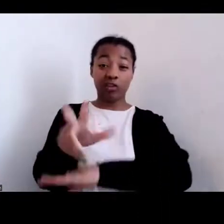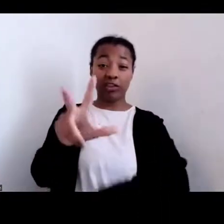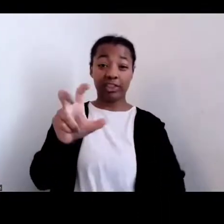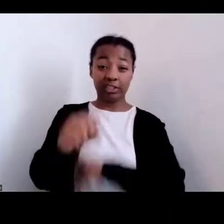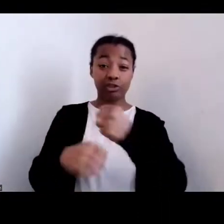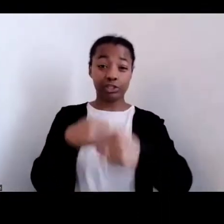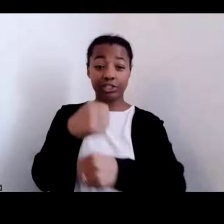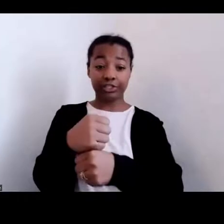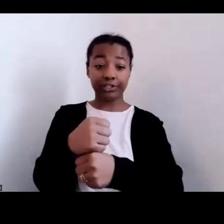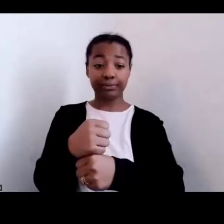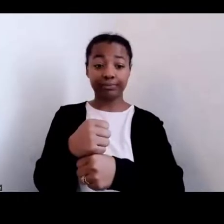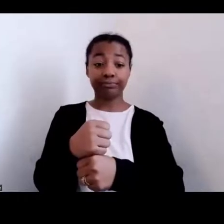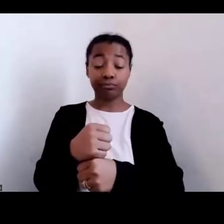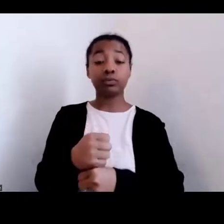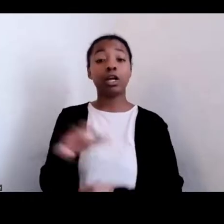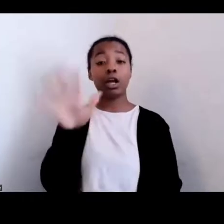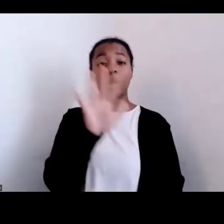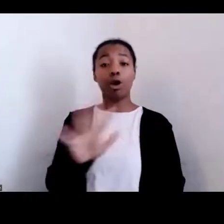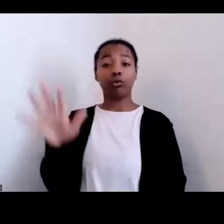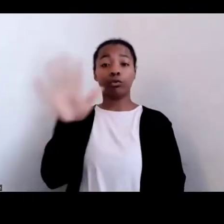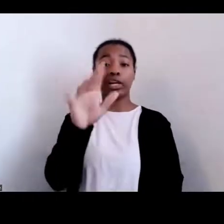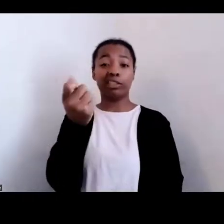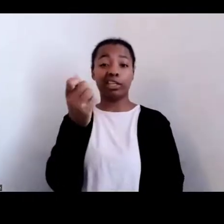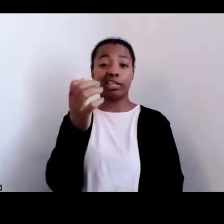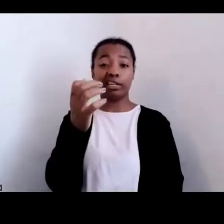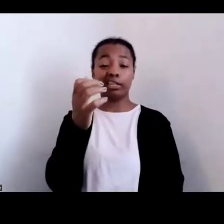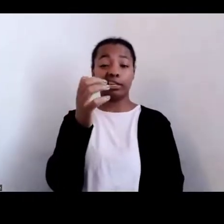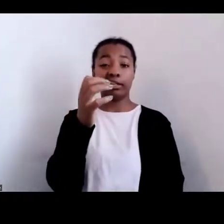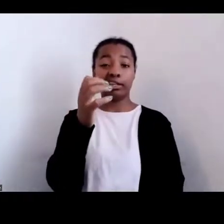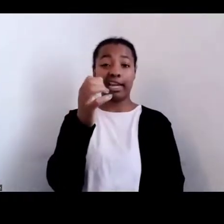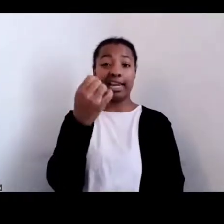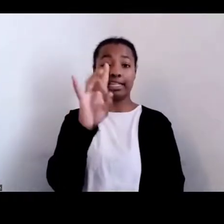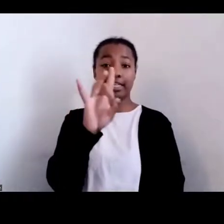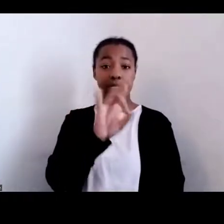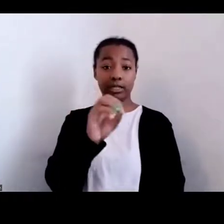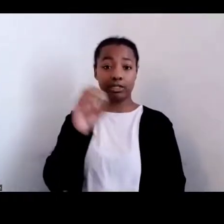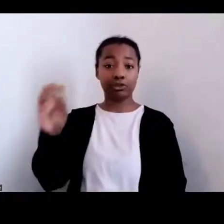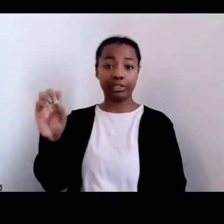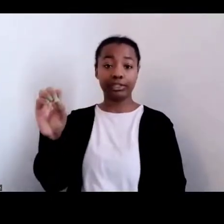corn, rice, greens, pork, pork‑seasoned foods, and fried foods.